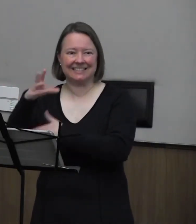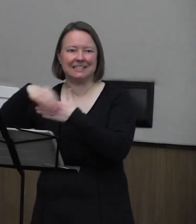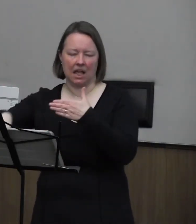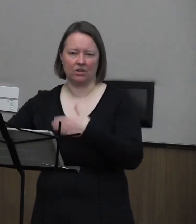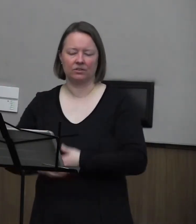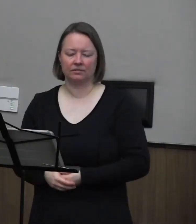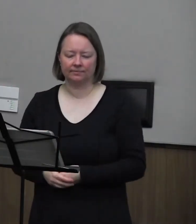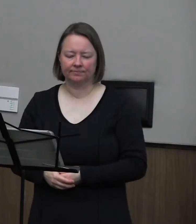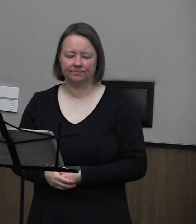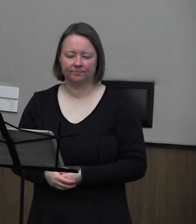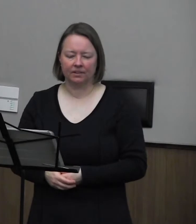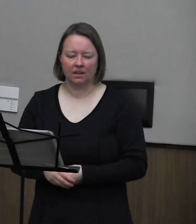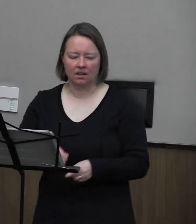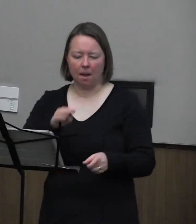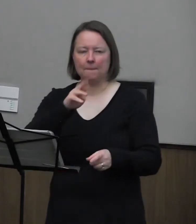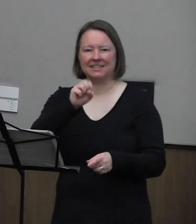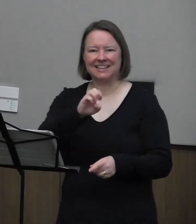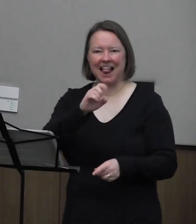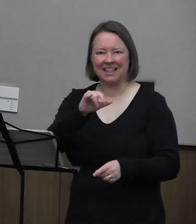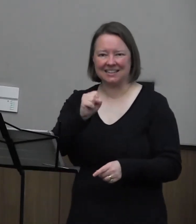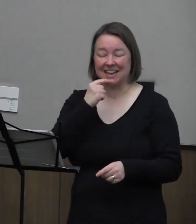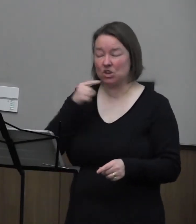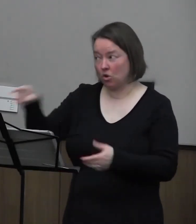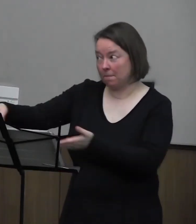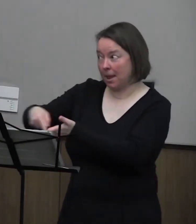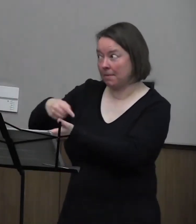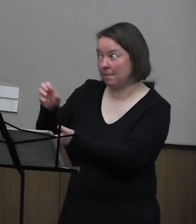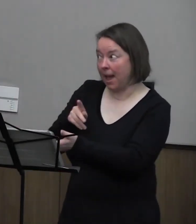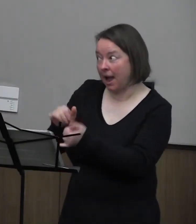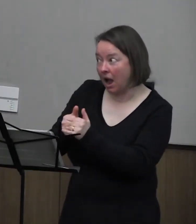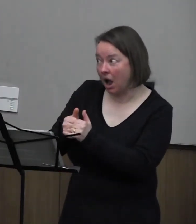Mrs. Ellis said that I could pay her back by helping others.